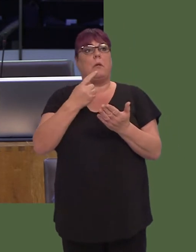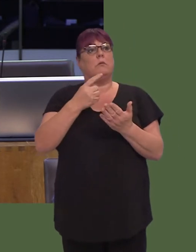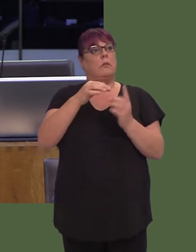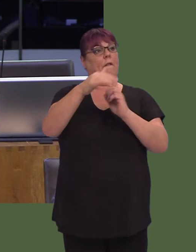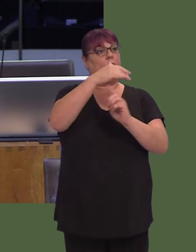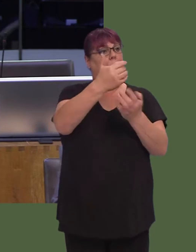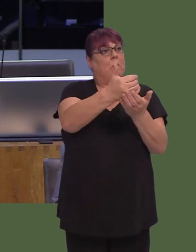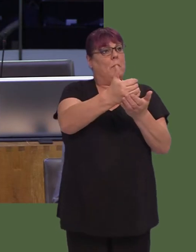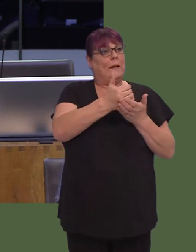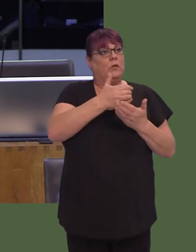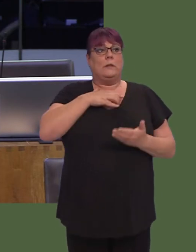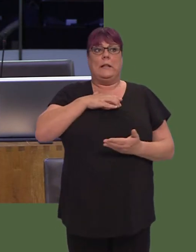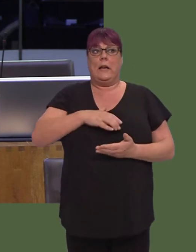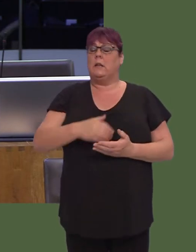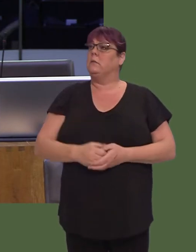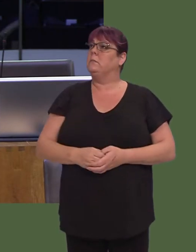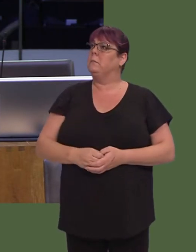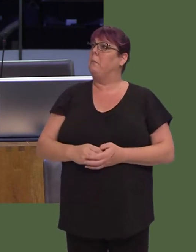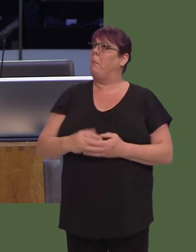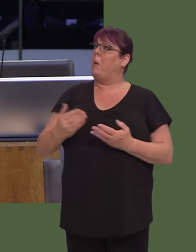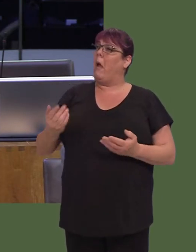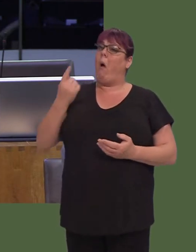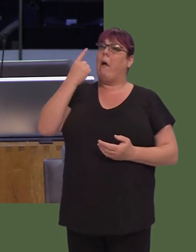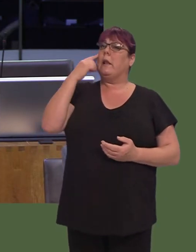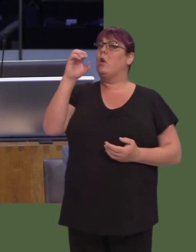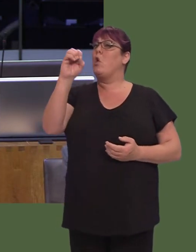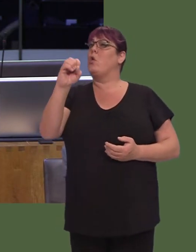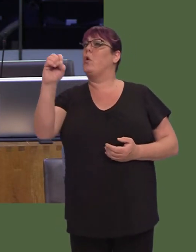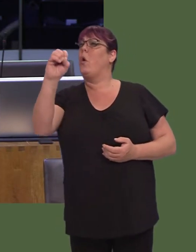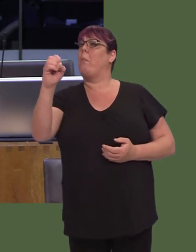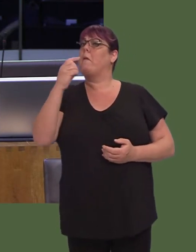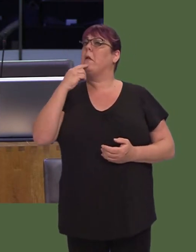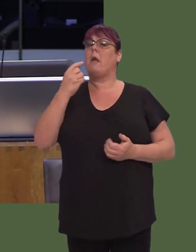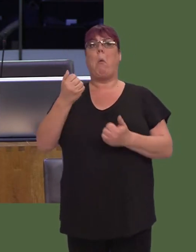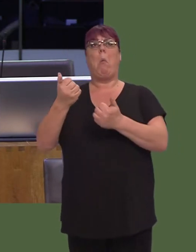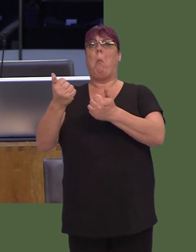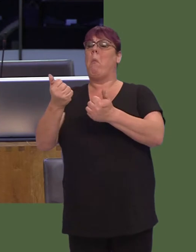And yet I now see that the EU has recently promoted the burning of wood as an environmentally-friendly